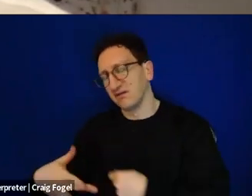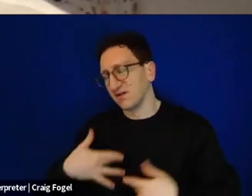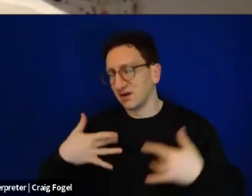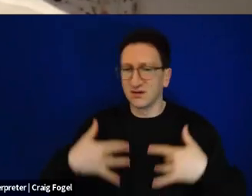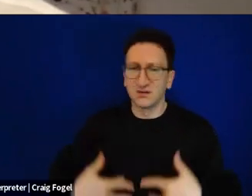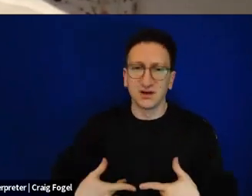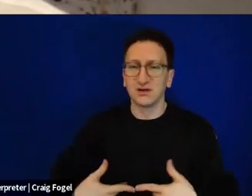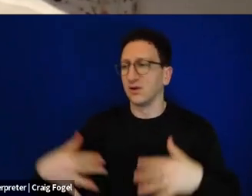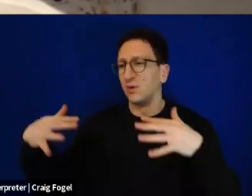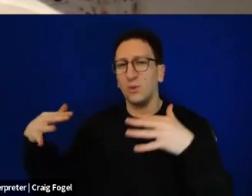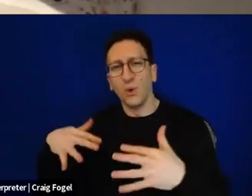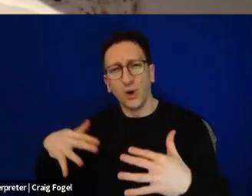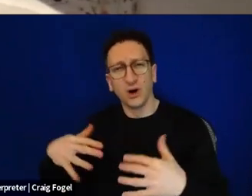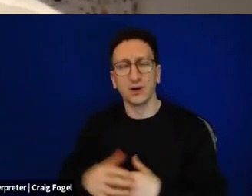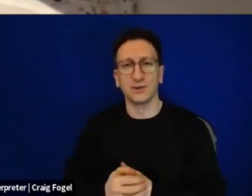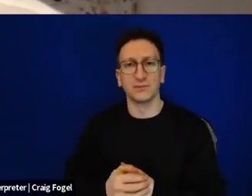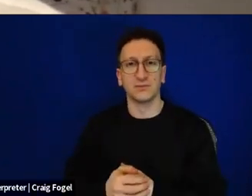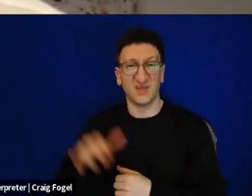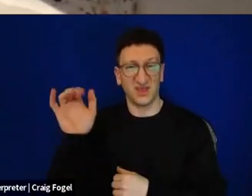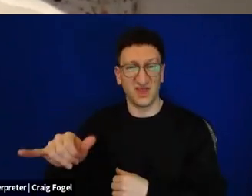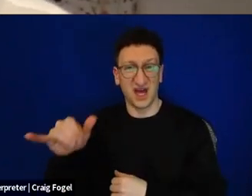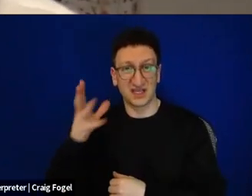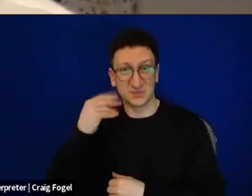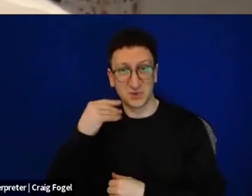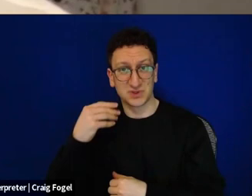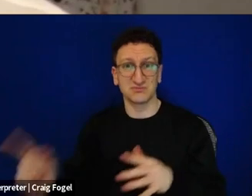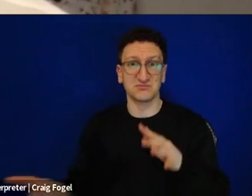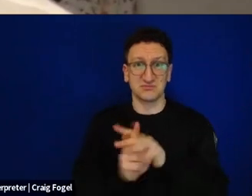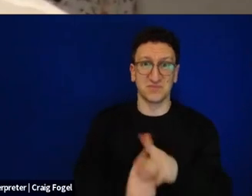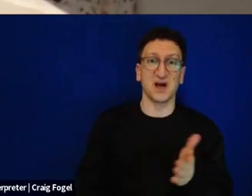gripped me that night and gripped me again on Simchat Torah when at 8.15 in the morning,